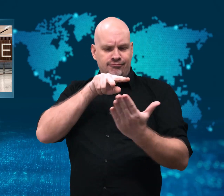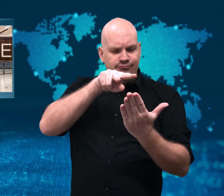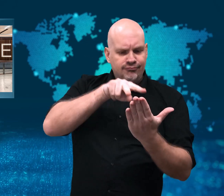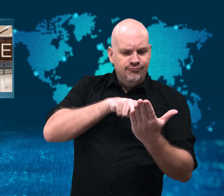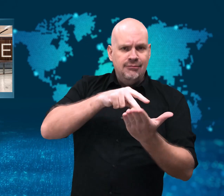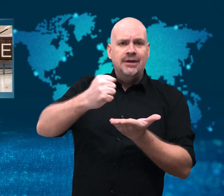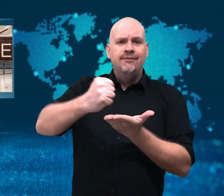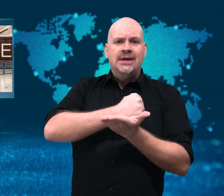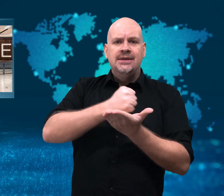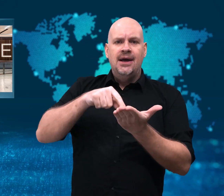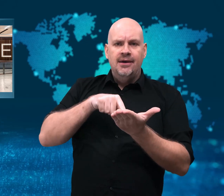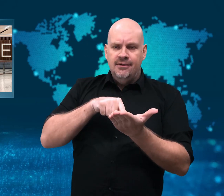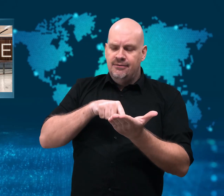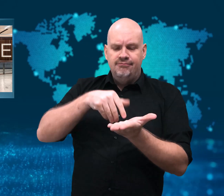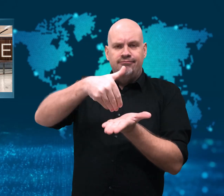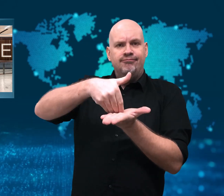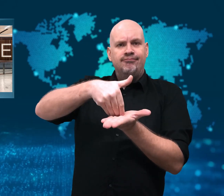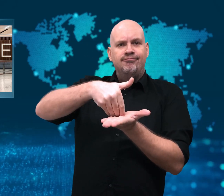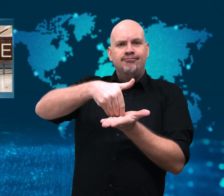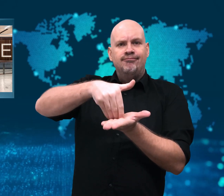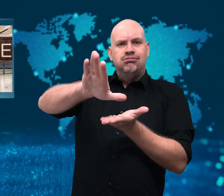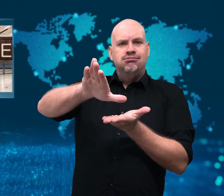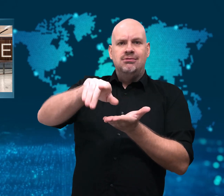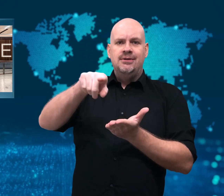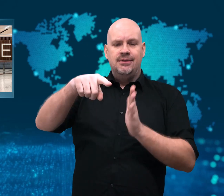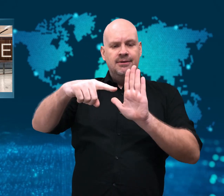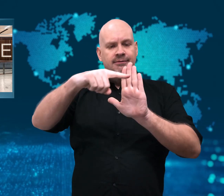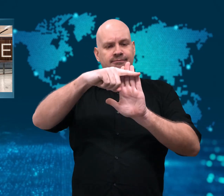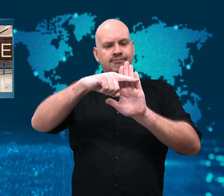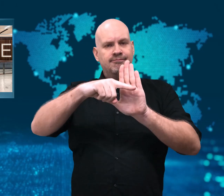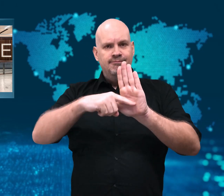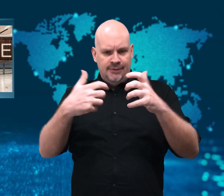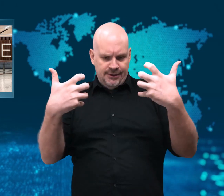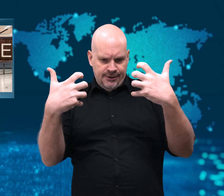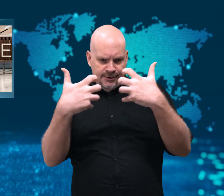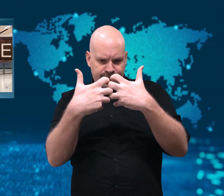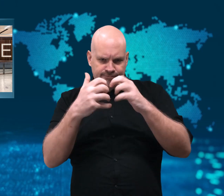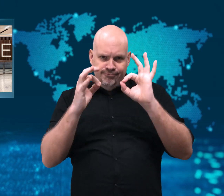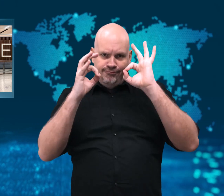Djokovic, who is unvaccinated,